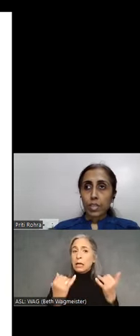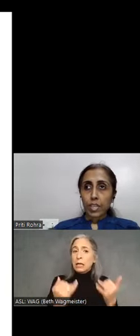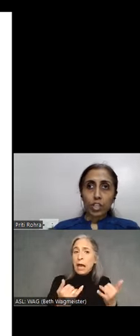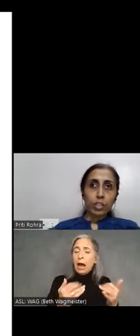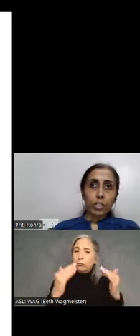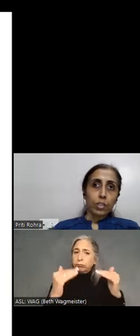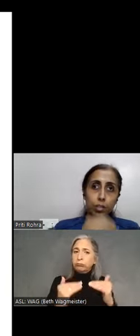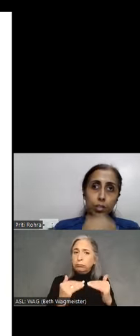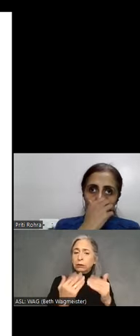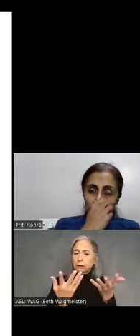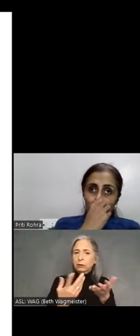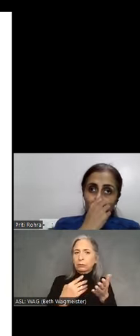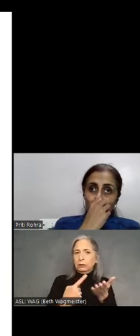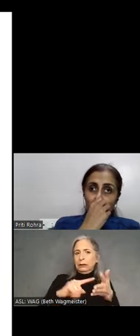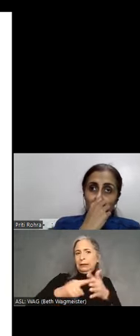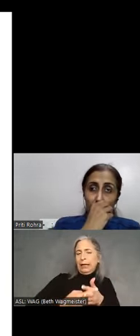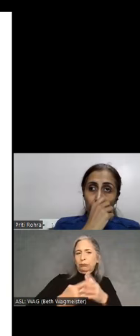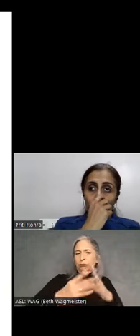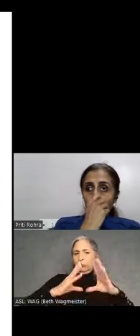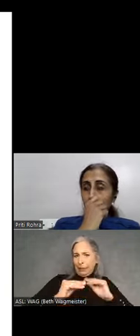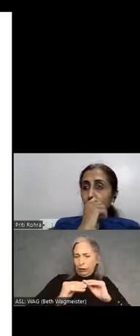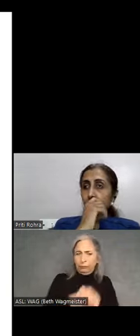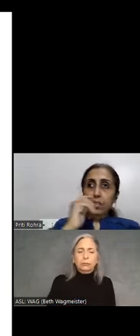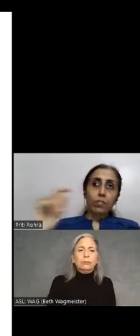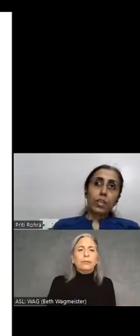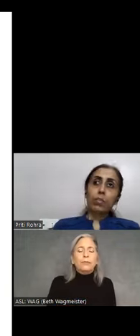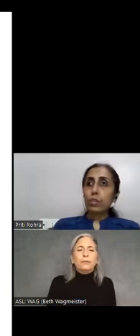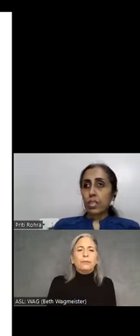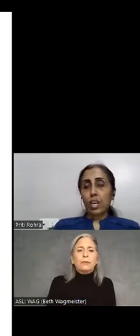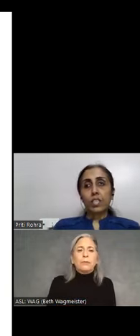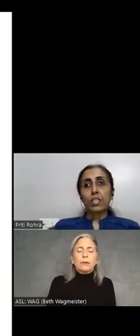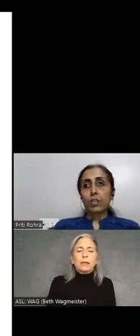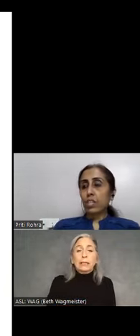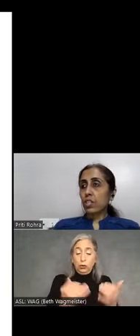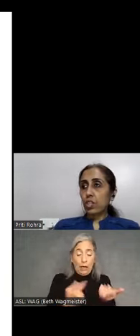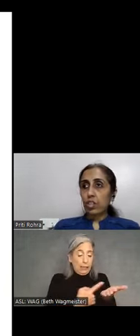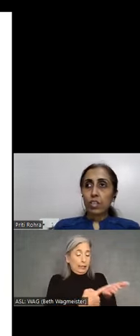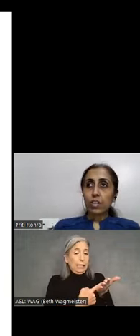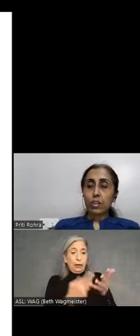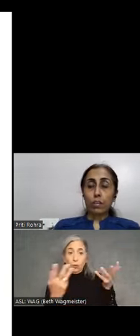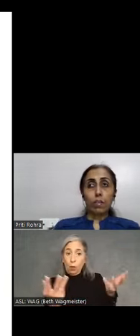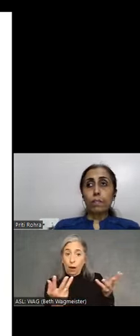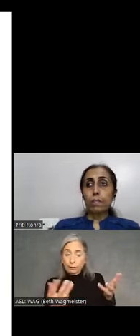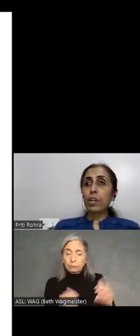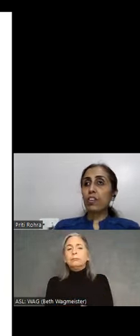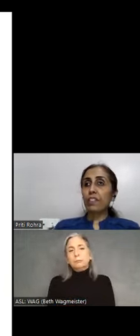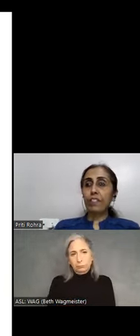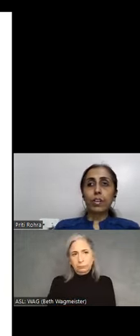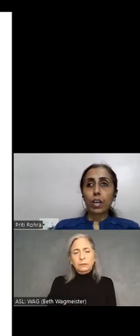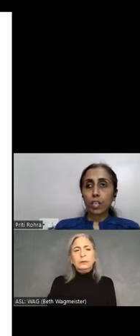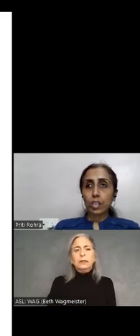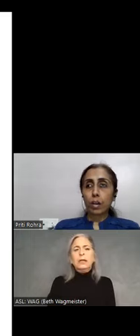session. One of the things we are going to discuss in today's session, a bit of introduction about